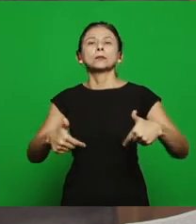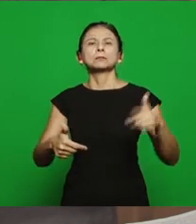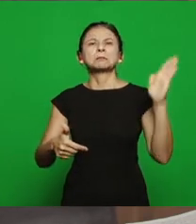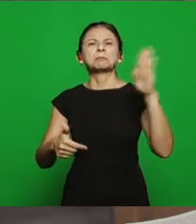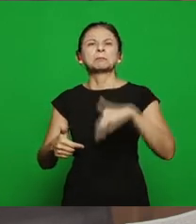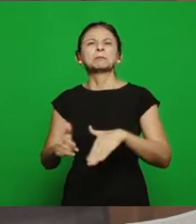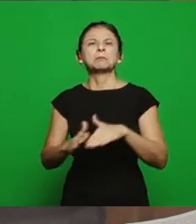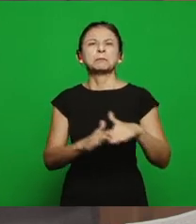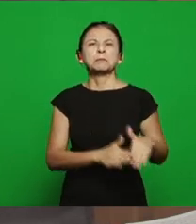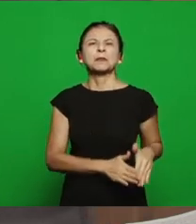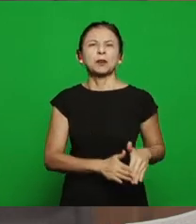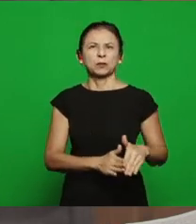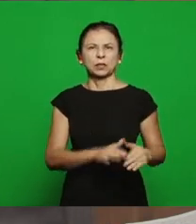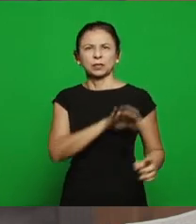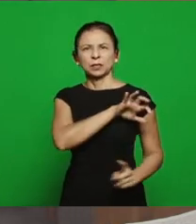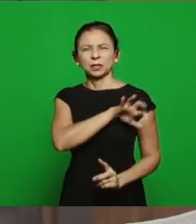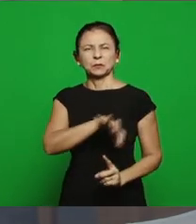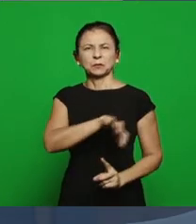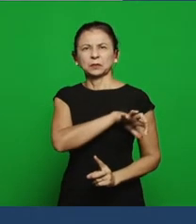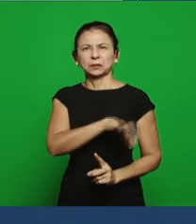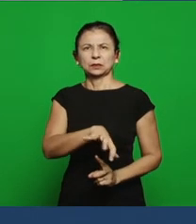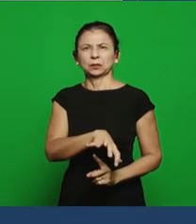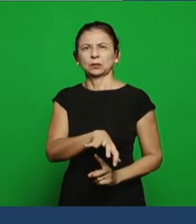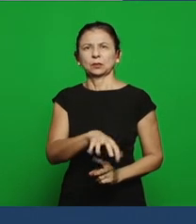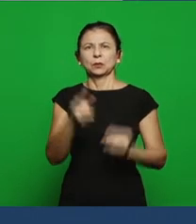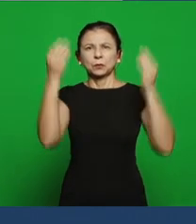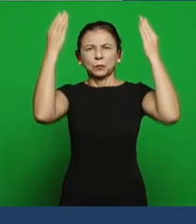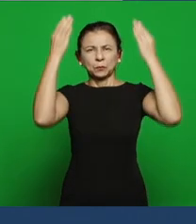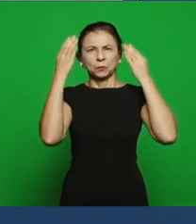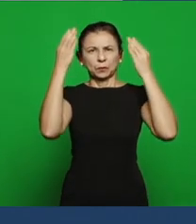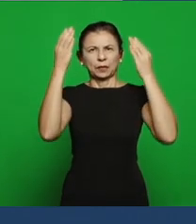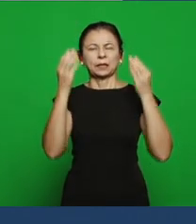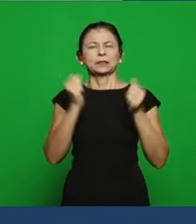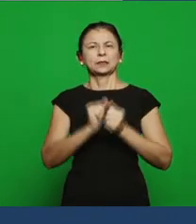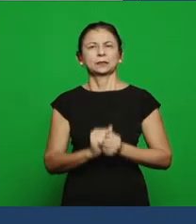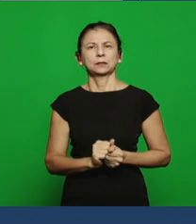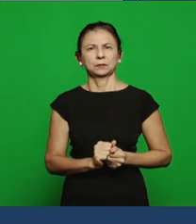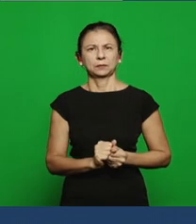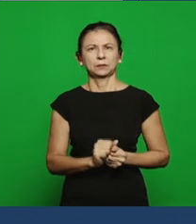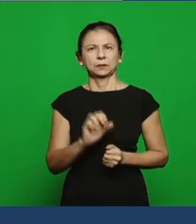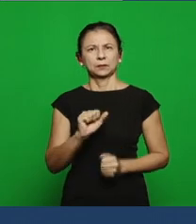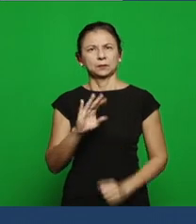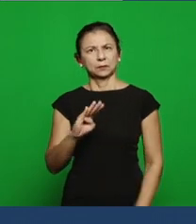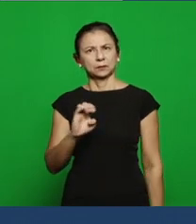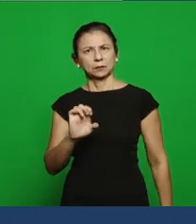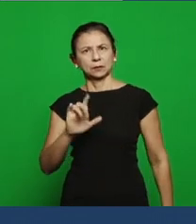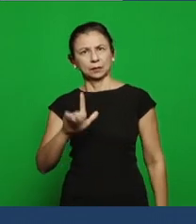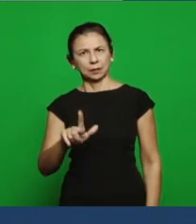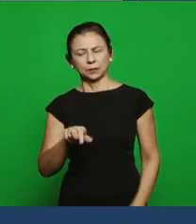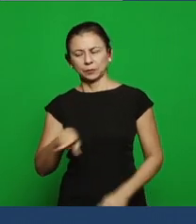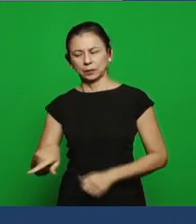King Ahab’s government in Israel and compare what happened in that period and the